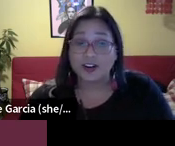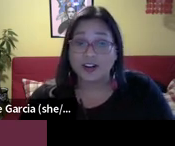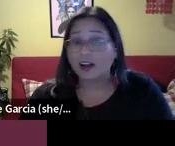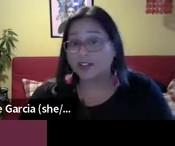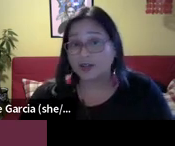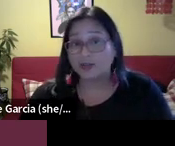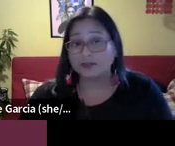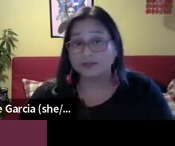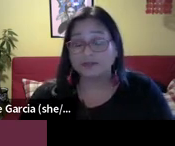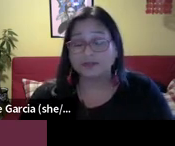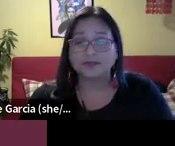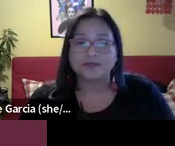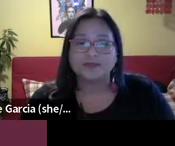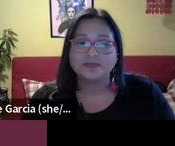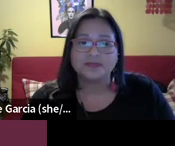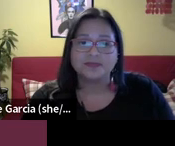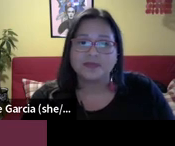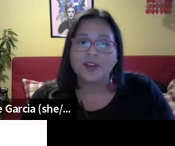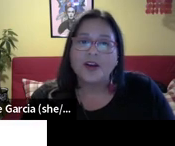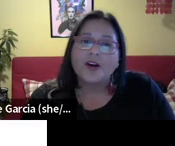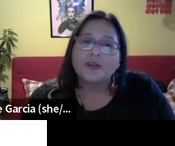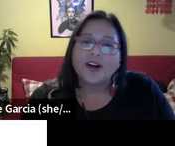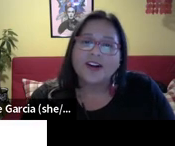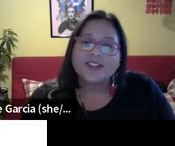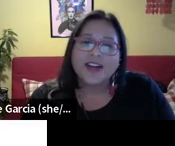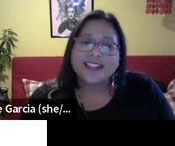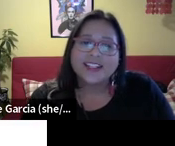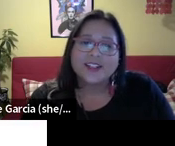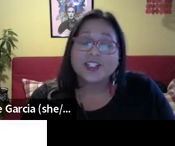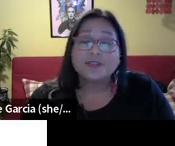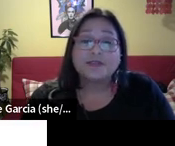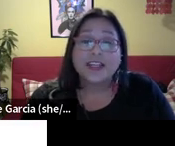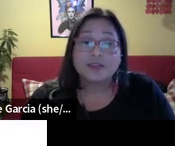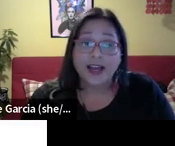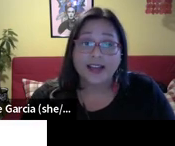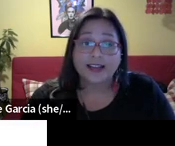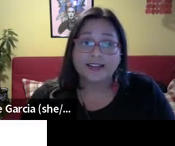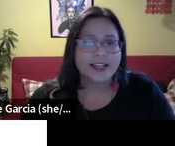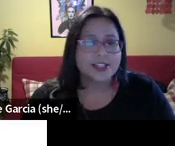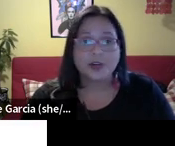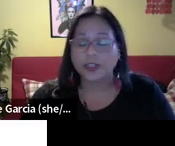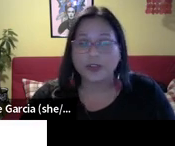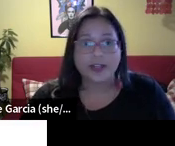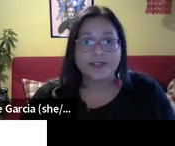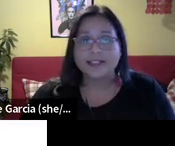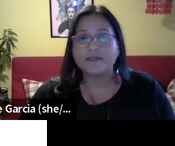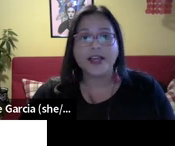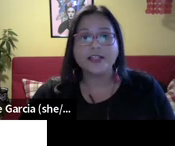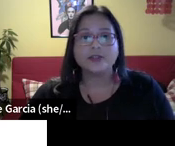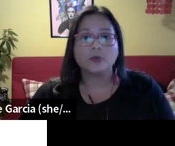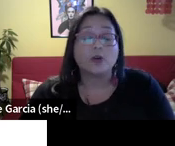We're also inviting you to read more! We are so excited for you all to check out our upcoming magazine that will become available in early October. We are so excited for you all to check out our upcoming magazine that will become available in early October.